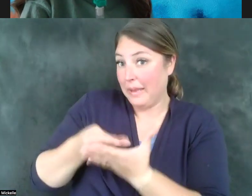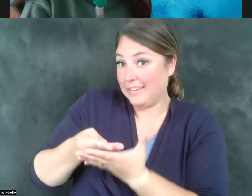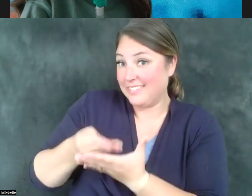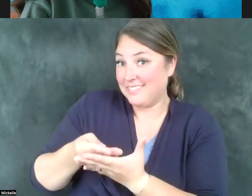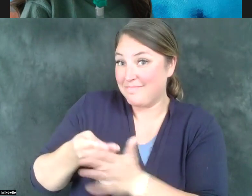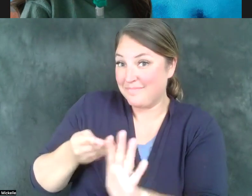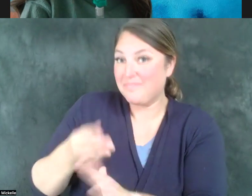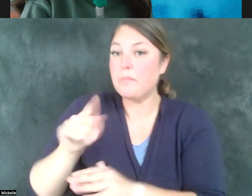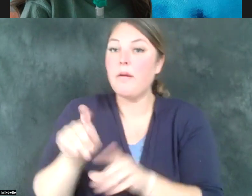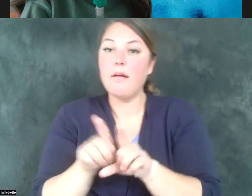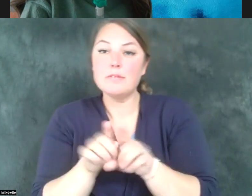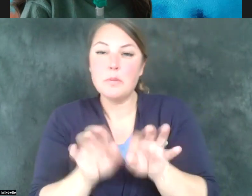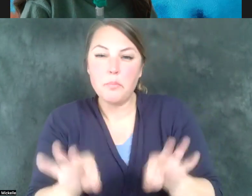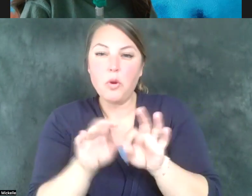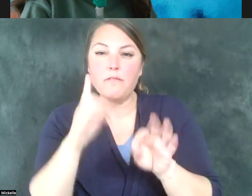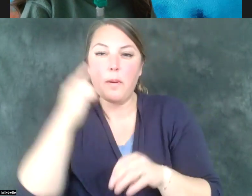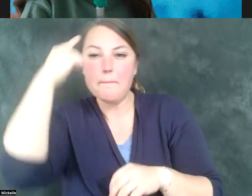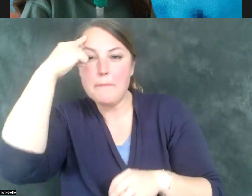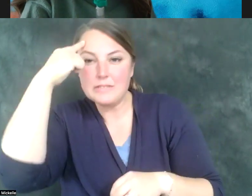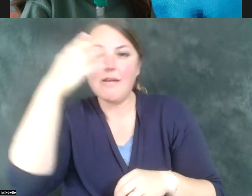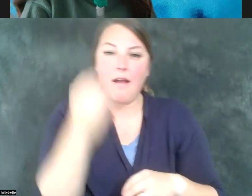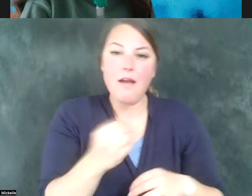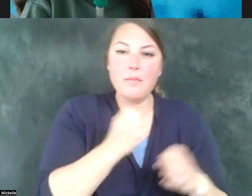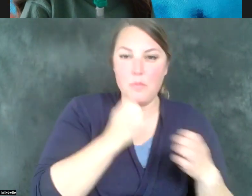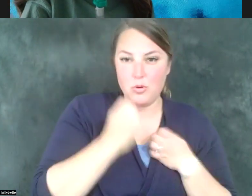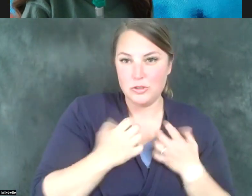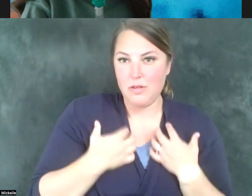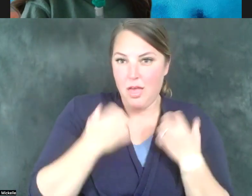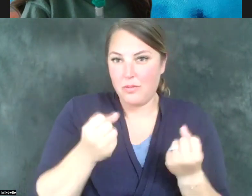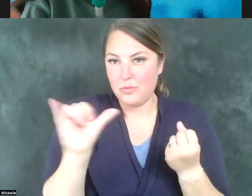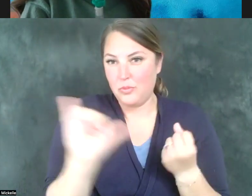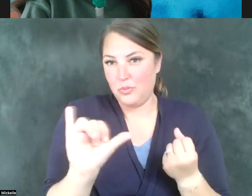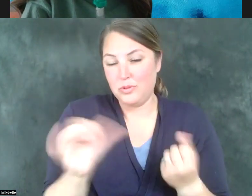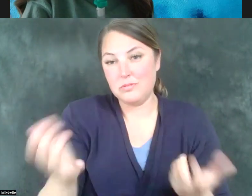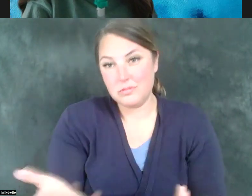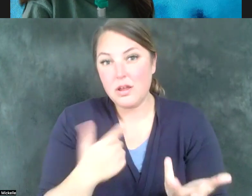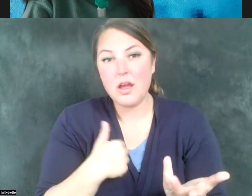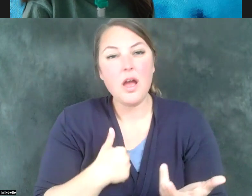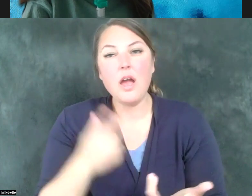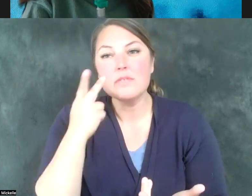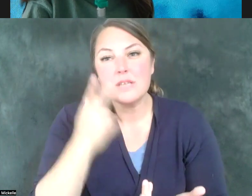key to mental and emotional well-being. And that's something that I've experienced and seen in my own work as an